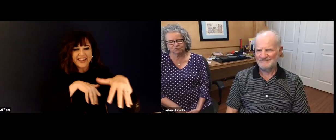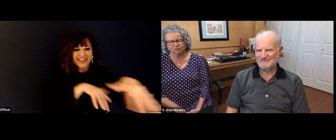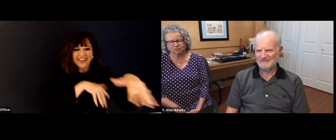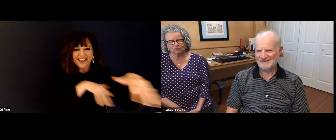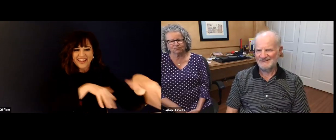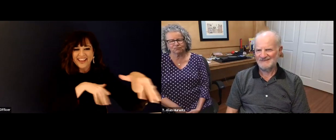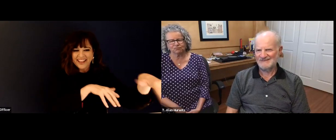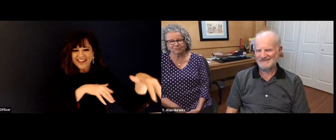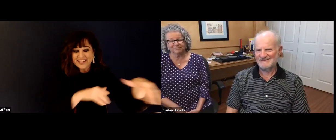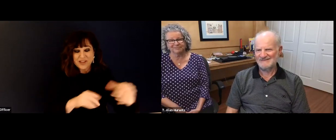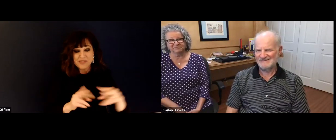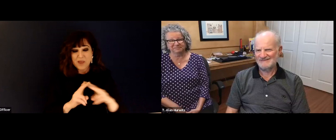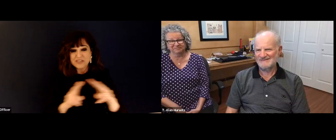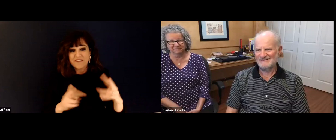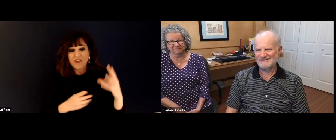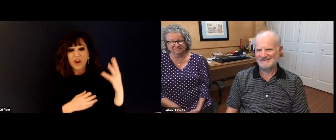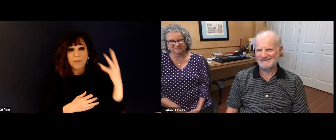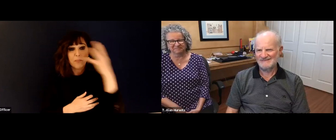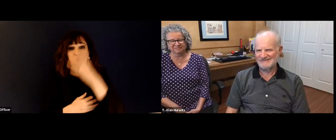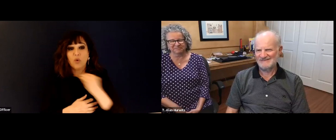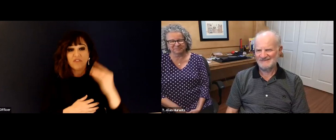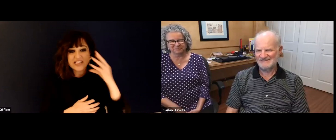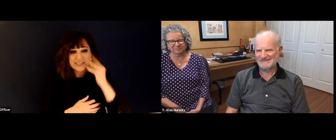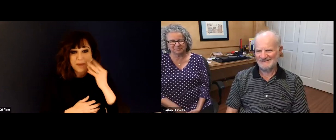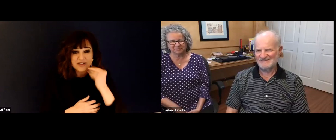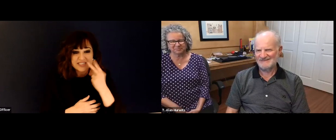said yes, we support you. We support you to go to Gallaudet